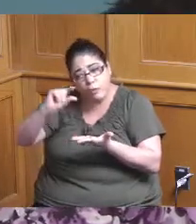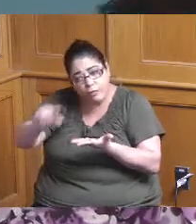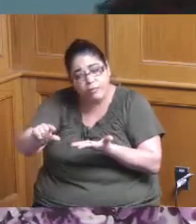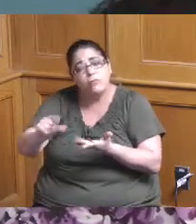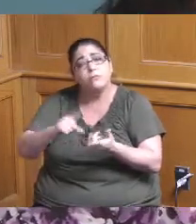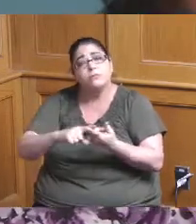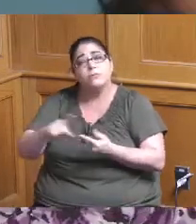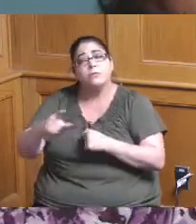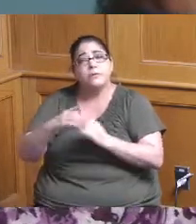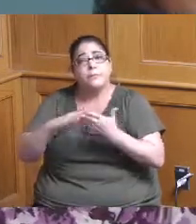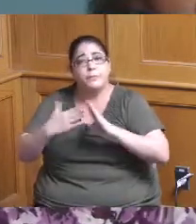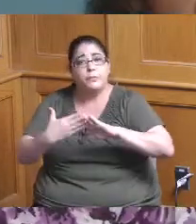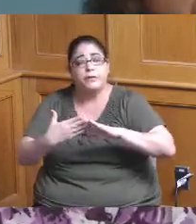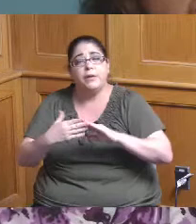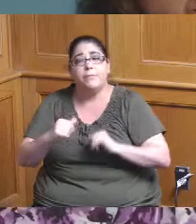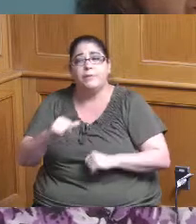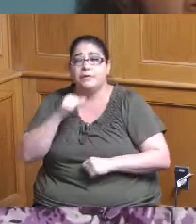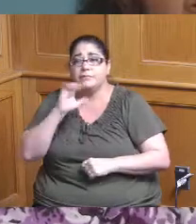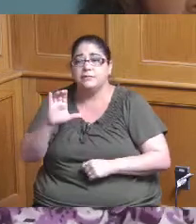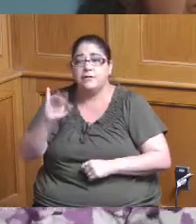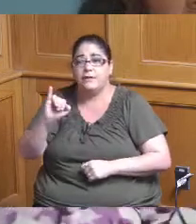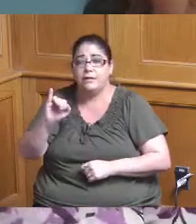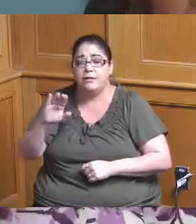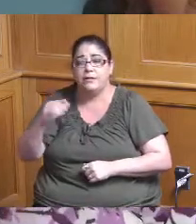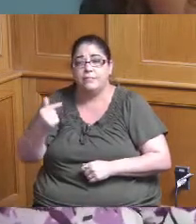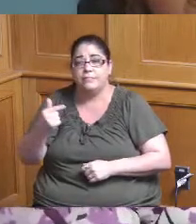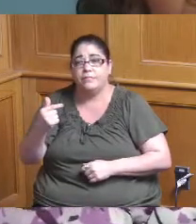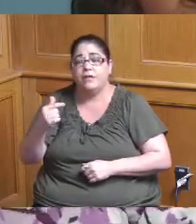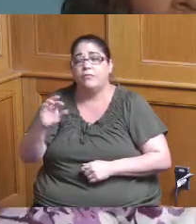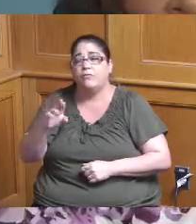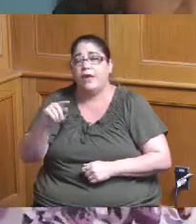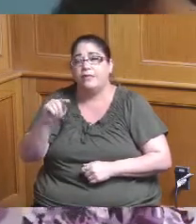community development block grants we gave some dollars and then the project